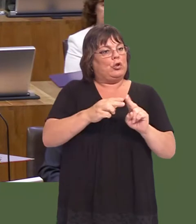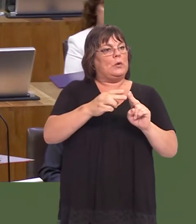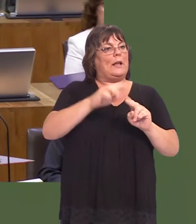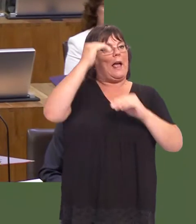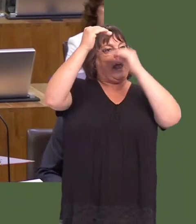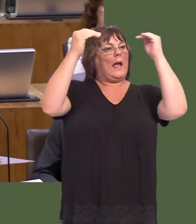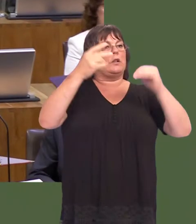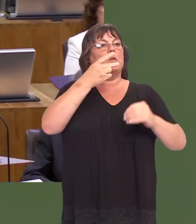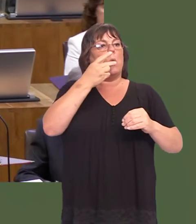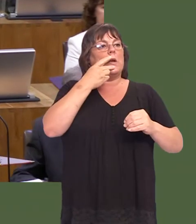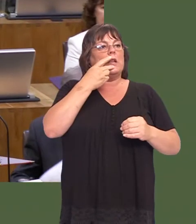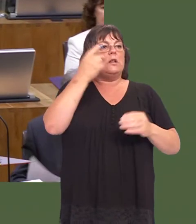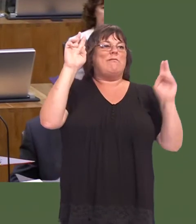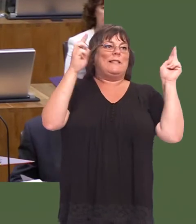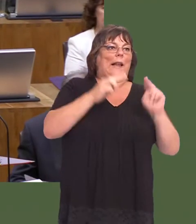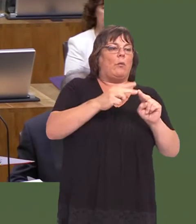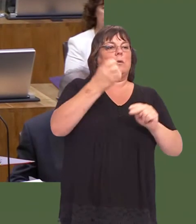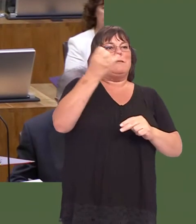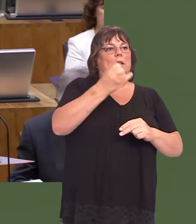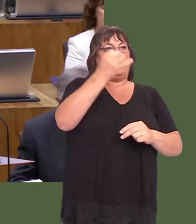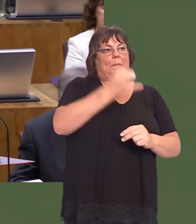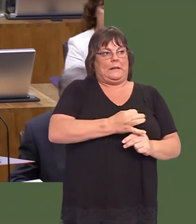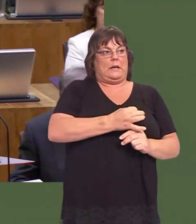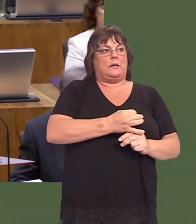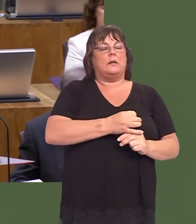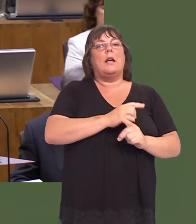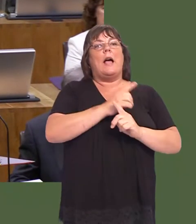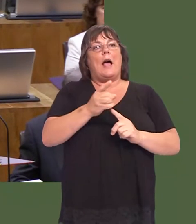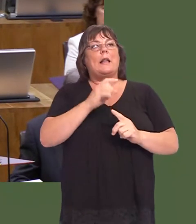prevalence to 16 per cent by 2020, and it will outline a number of measures to reduce